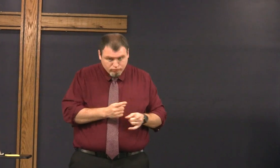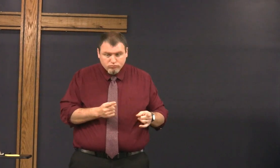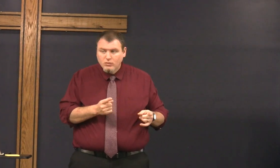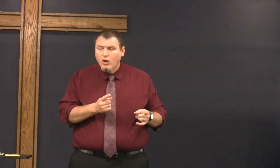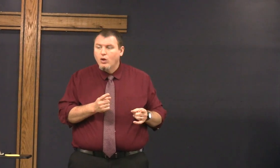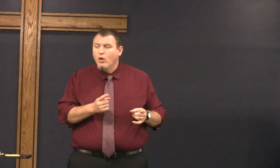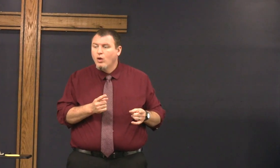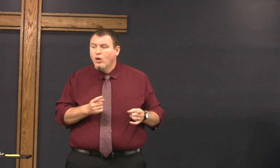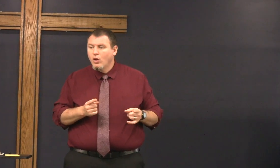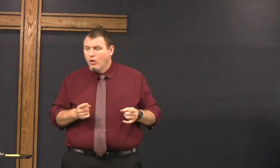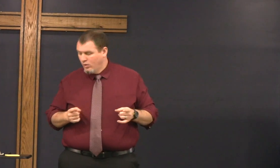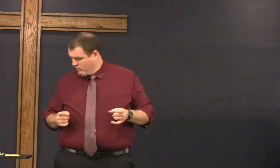the way to heaven right